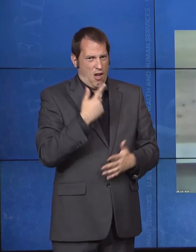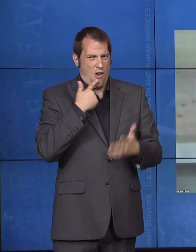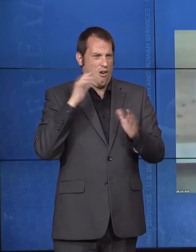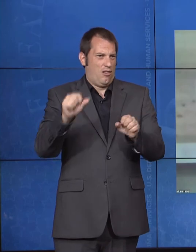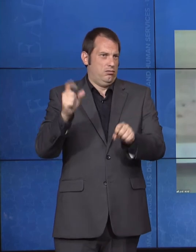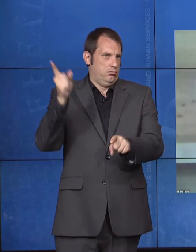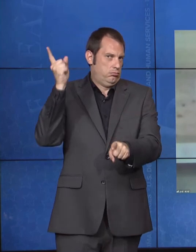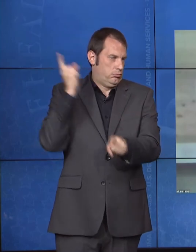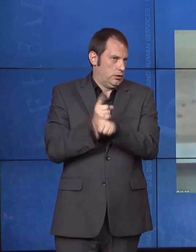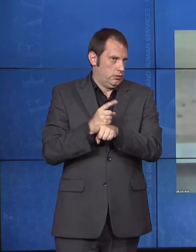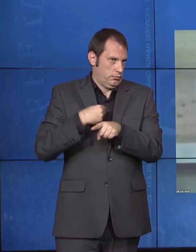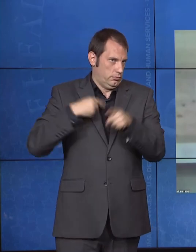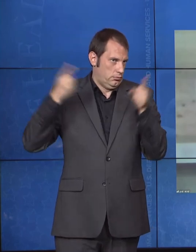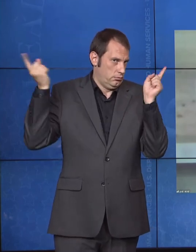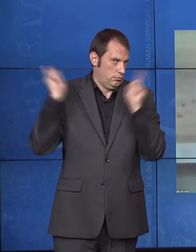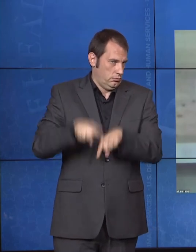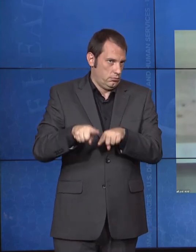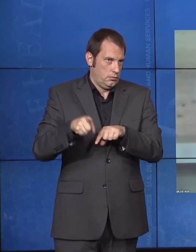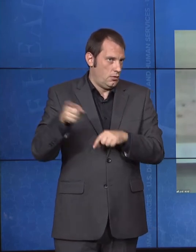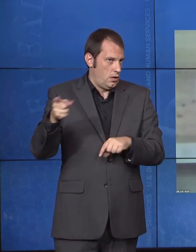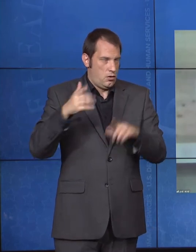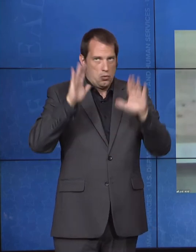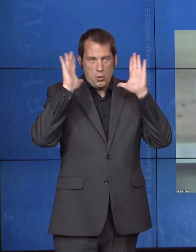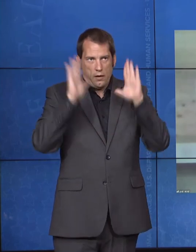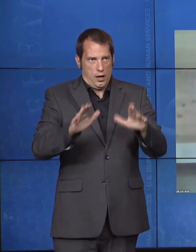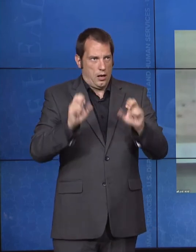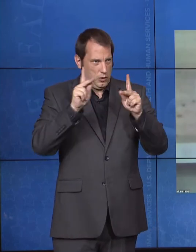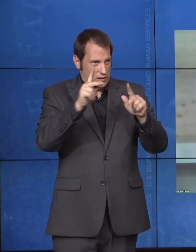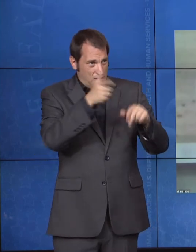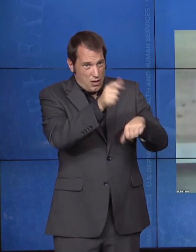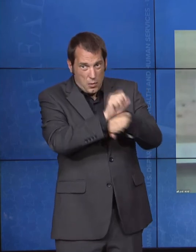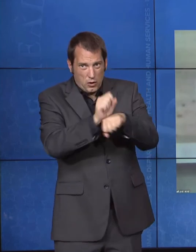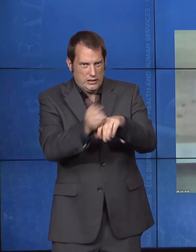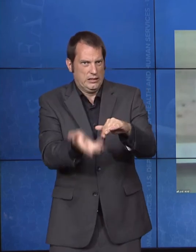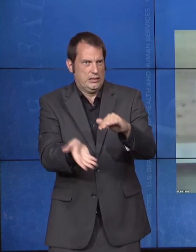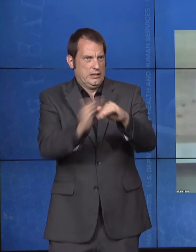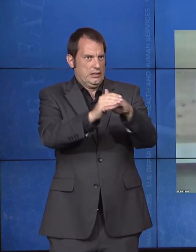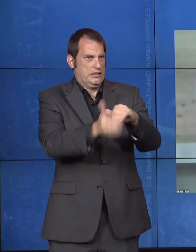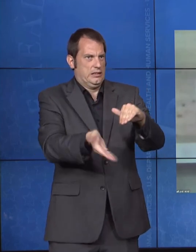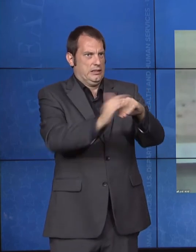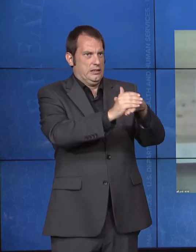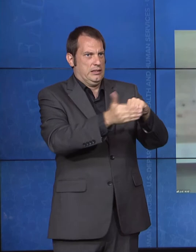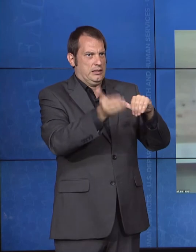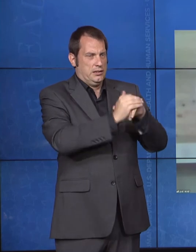the opportunities around employment. And Lynn, I know that ACF, on the heart of your mission,